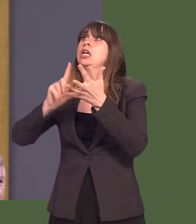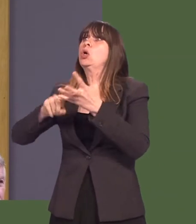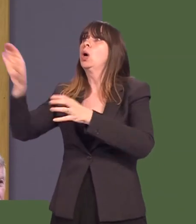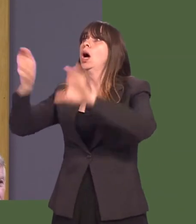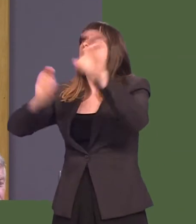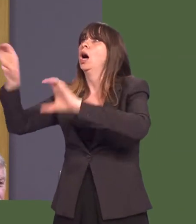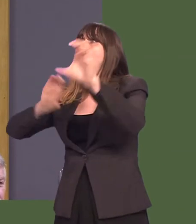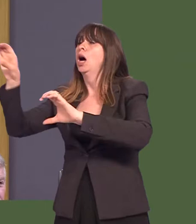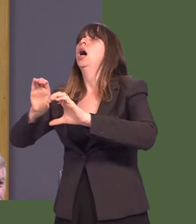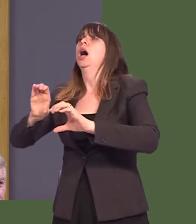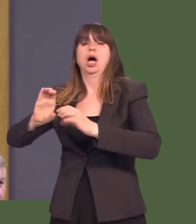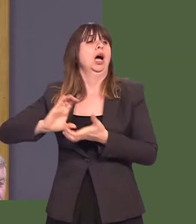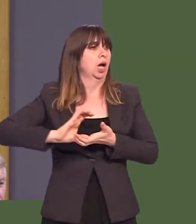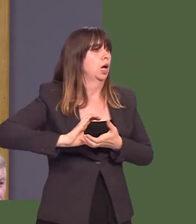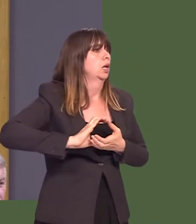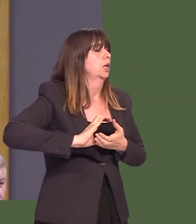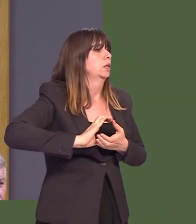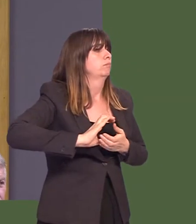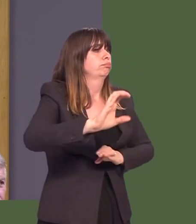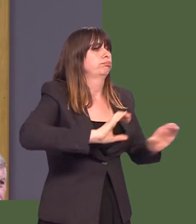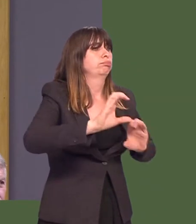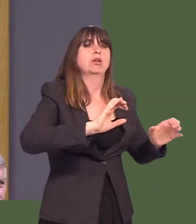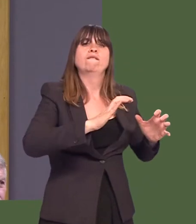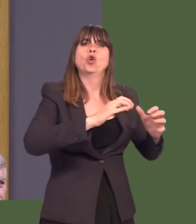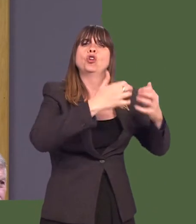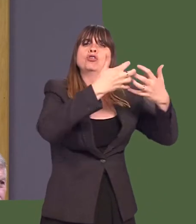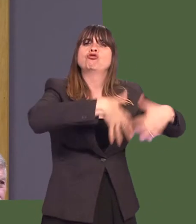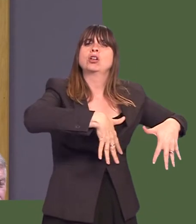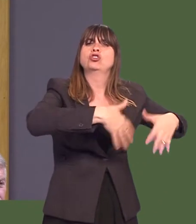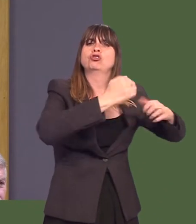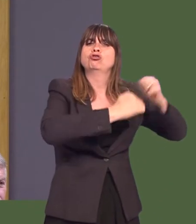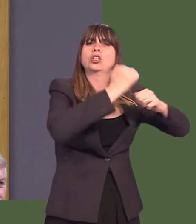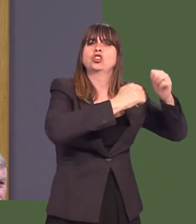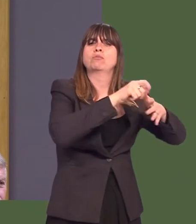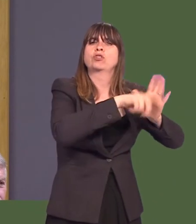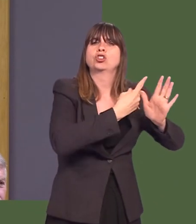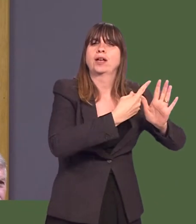projects that have started before the UK leaves the EU, does the First Minister agree that